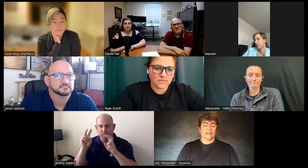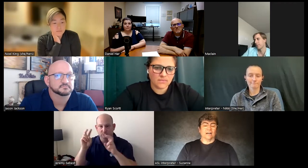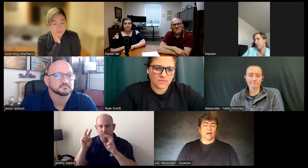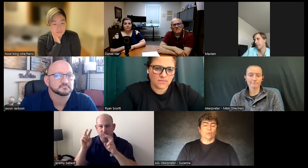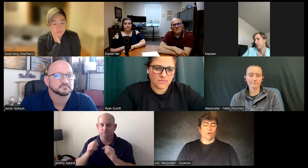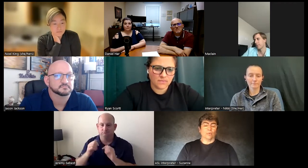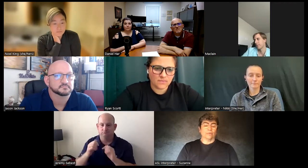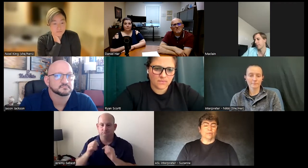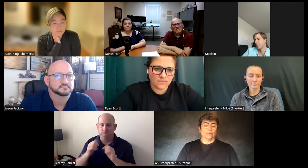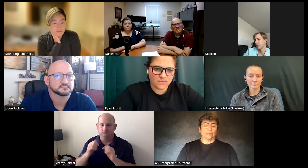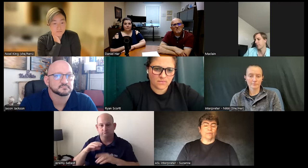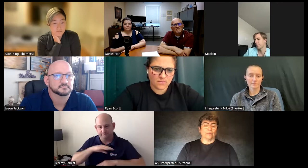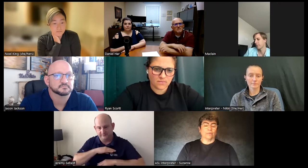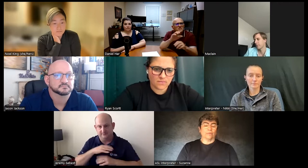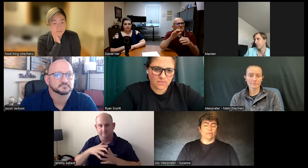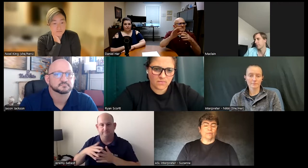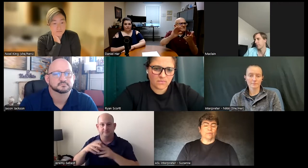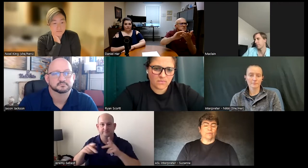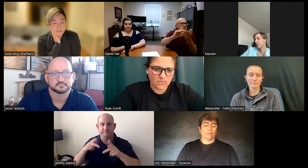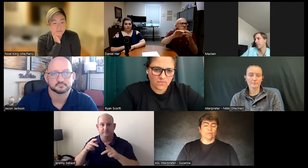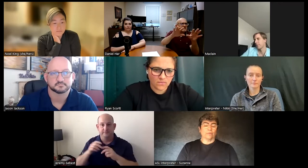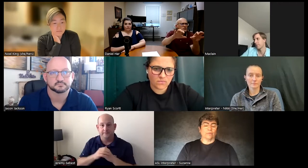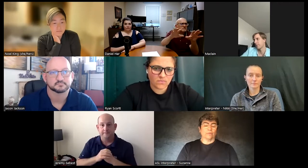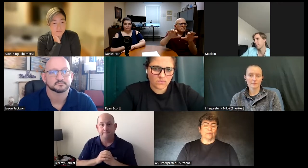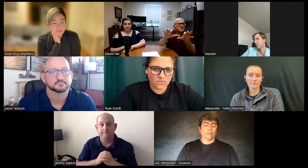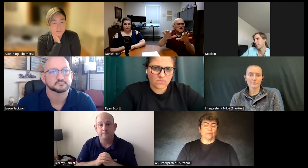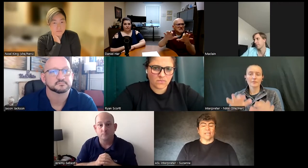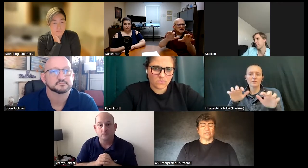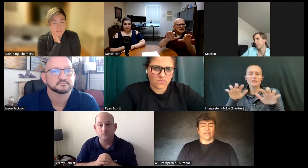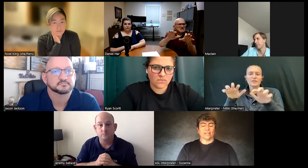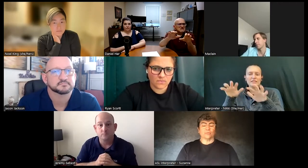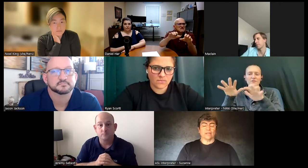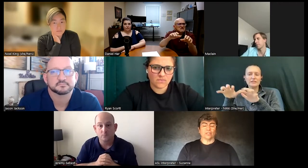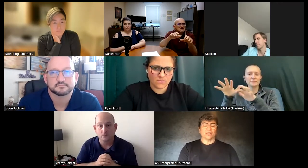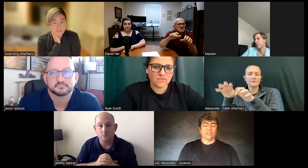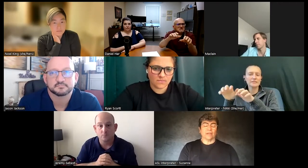uh we review policies and issues related to that to make sure that